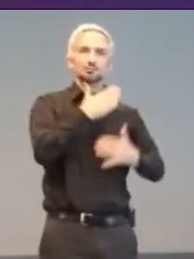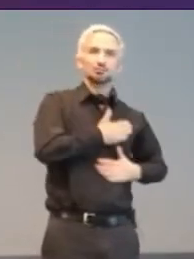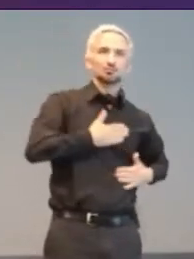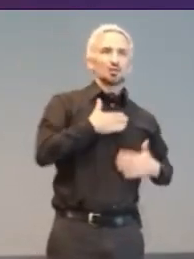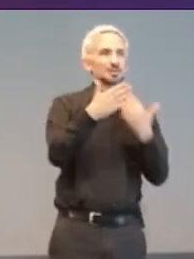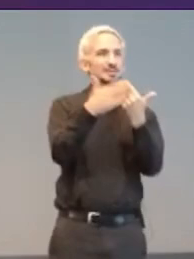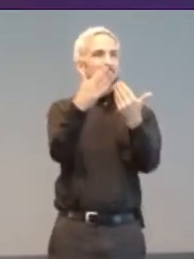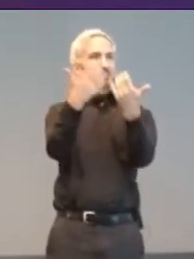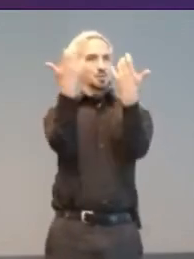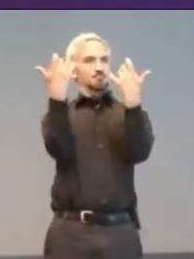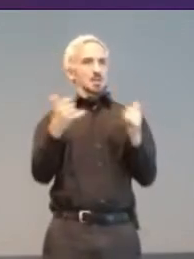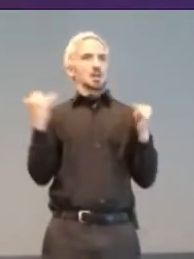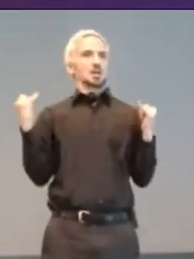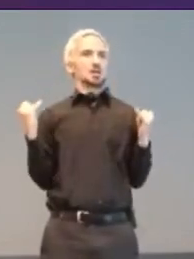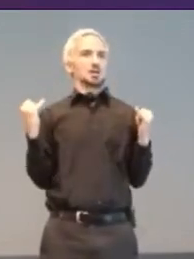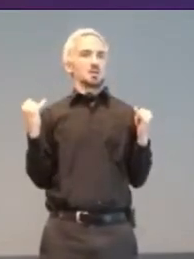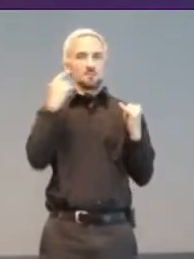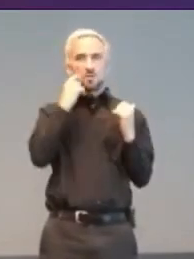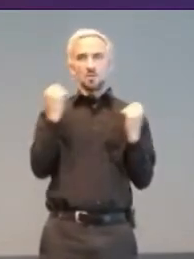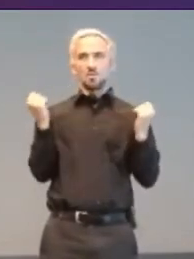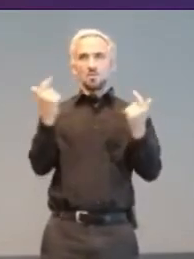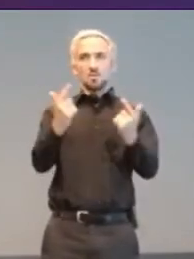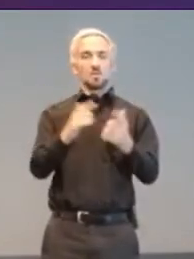When it was one-coin to play a new game, it wasn’t much of